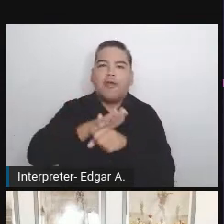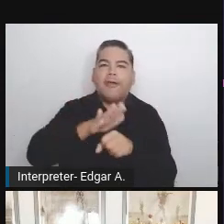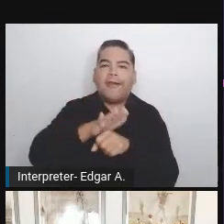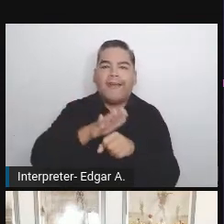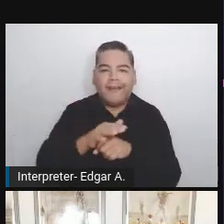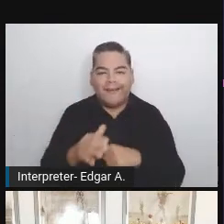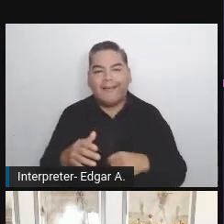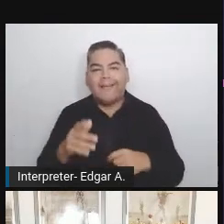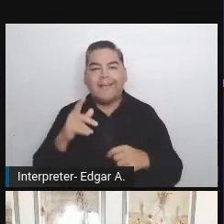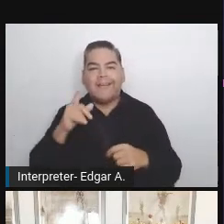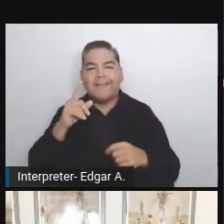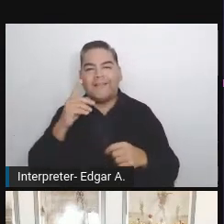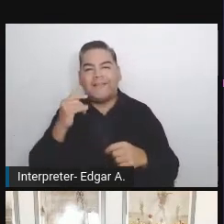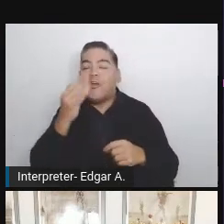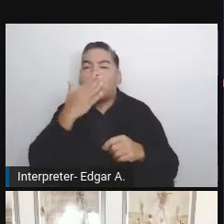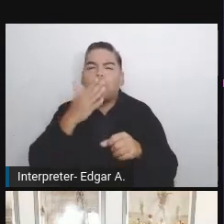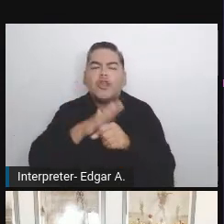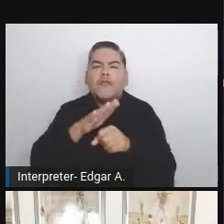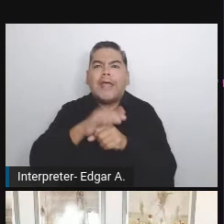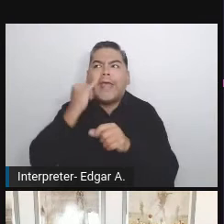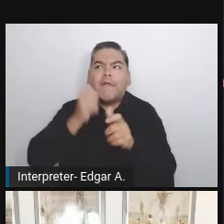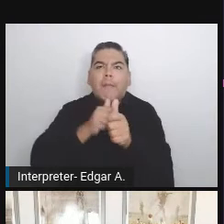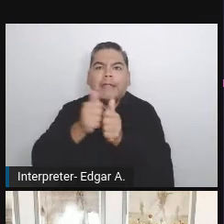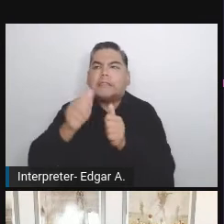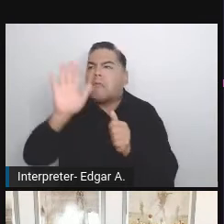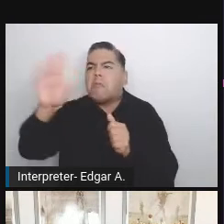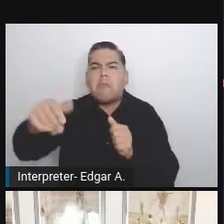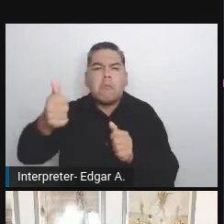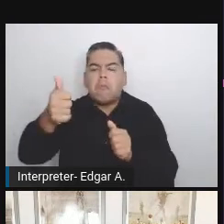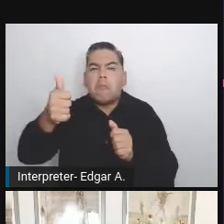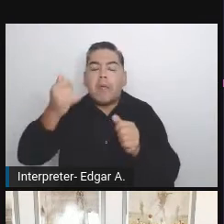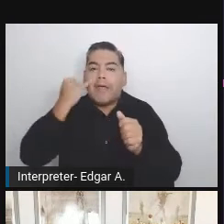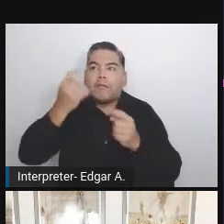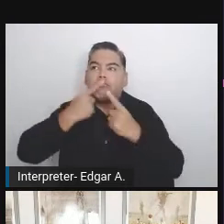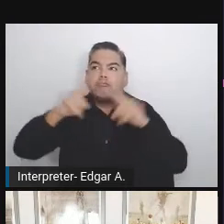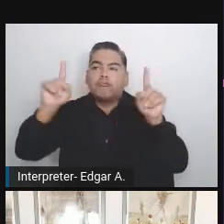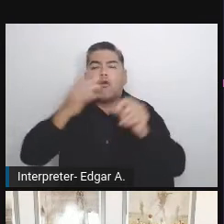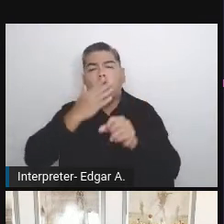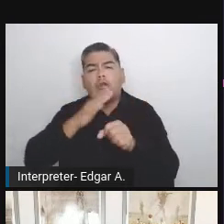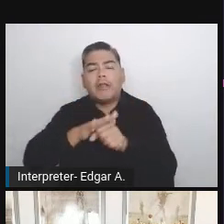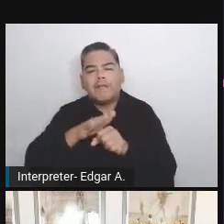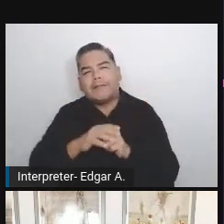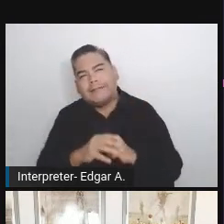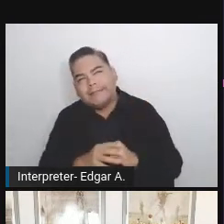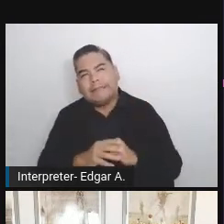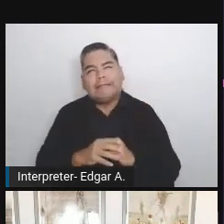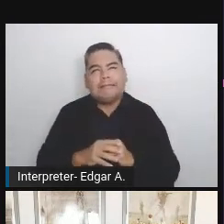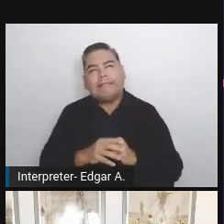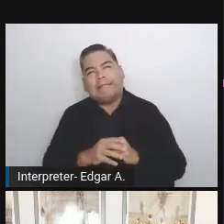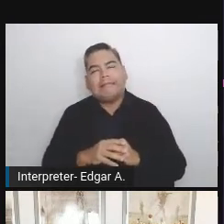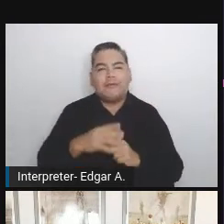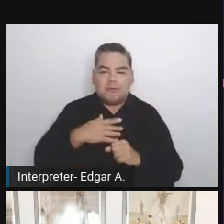If it passes, it's good enough, although we still should take care of the rest.